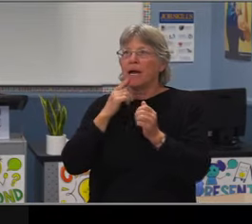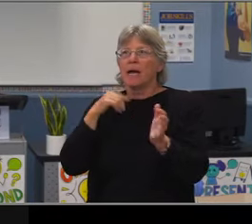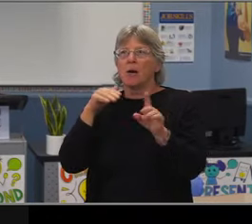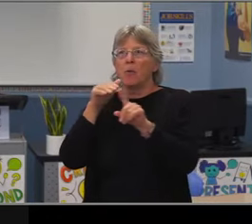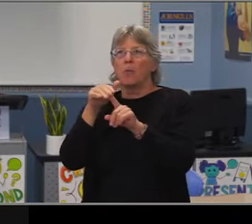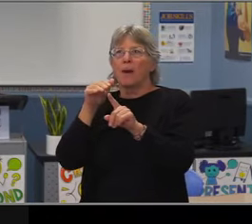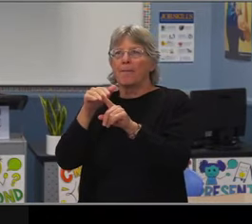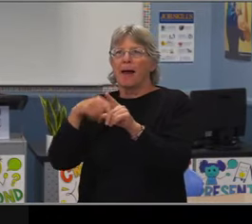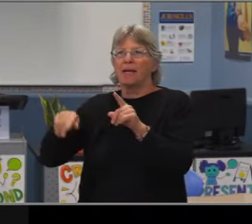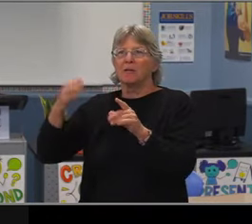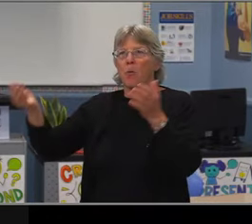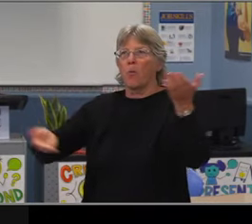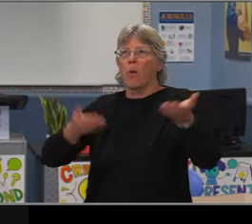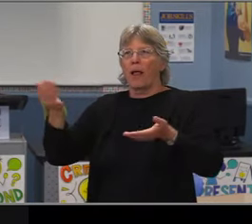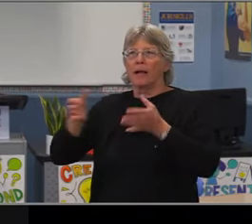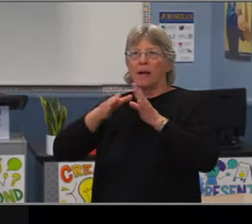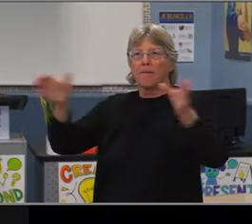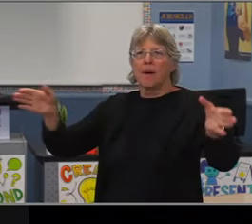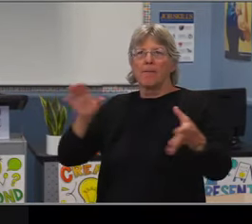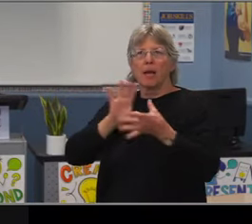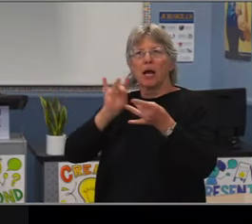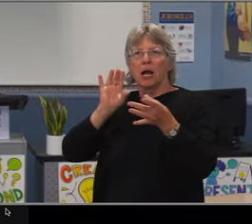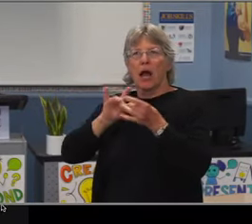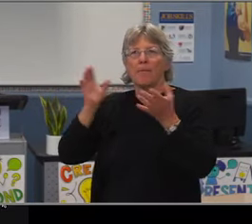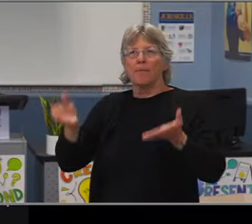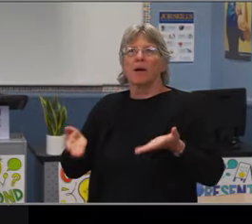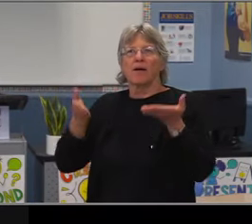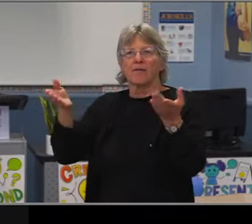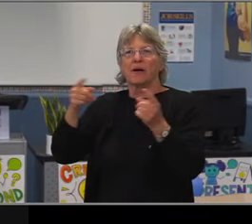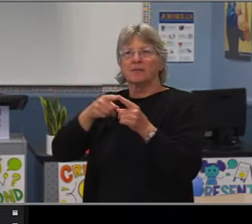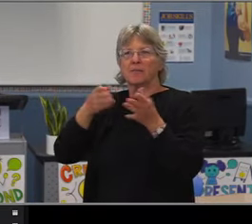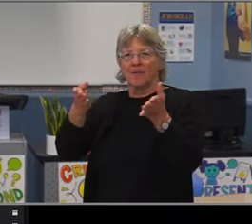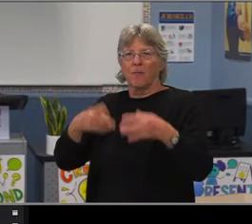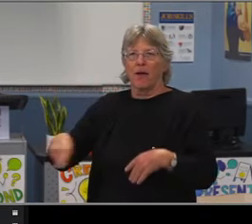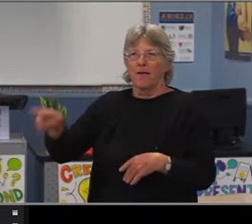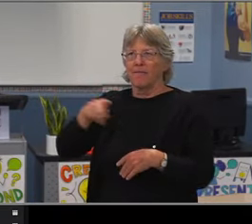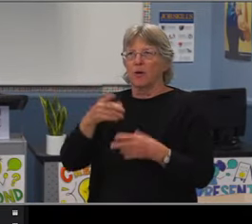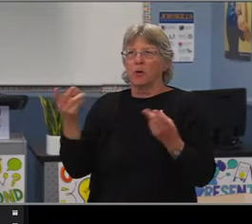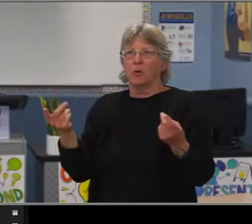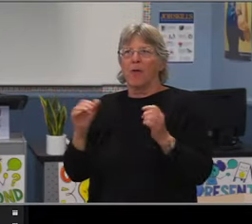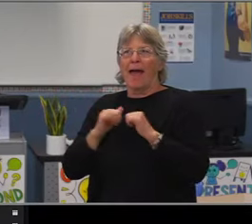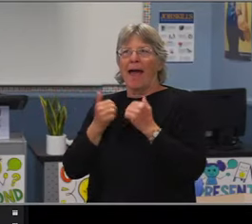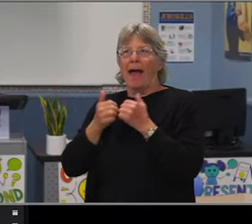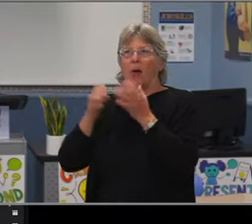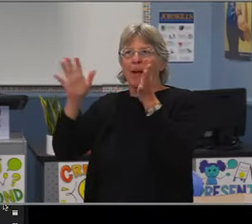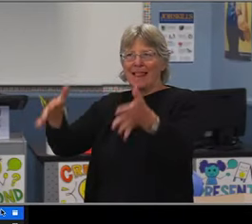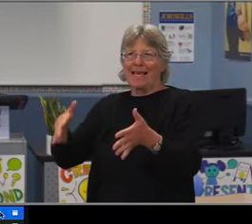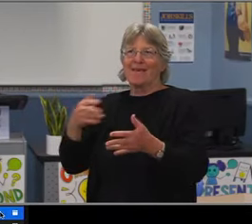and important without them showing me that this is our story and it only gets better from here. There are just a few of the caring